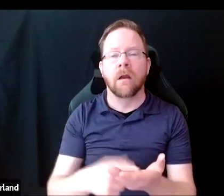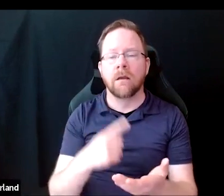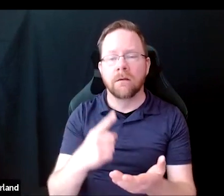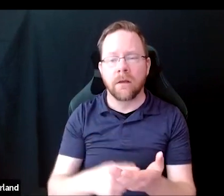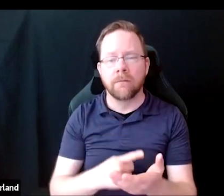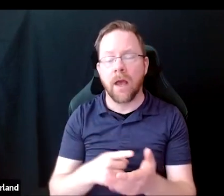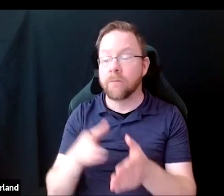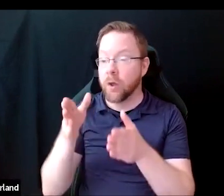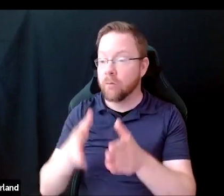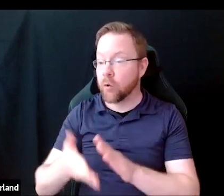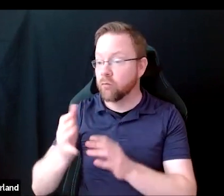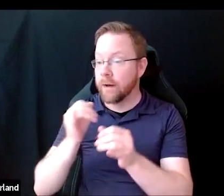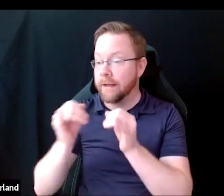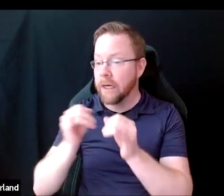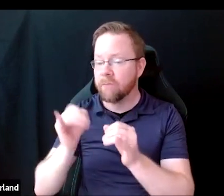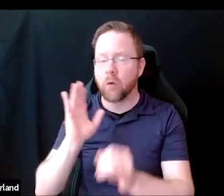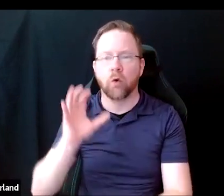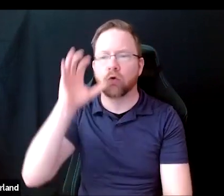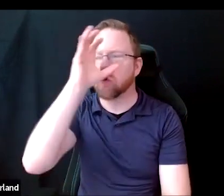about what is needed for certain people.